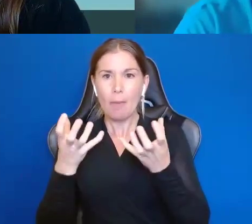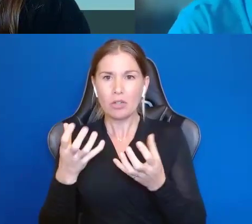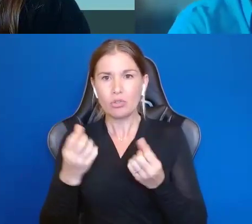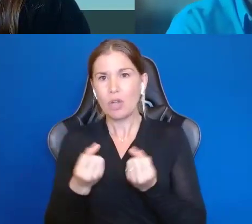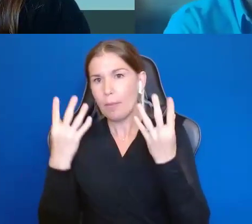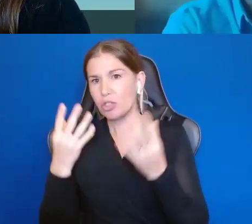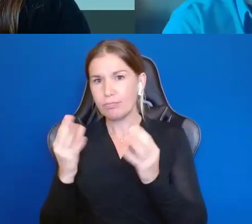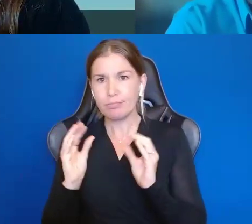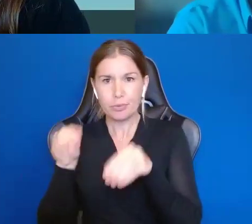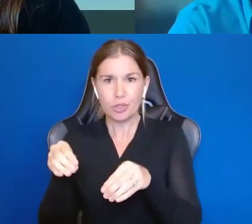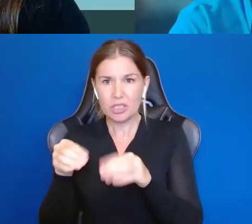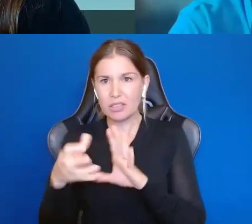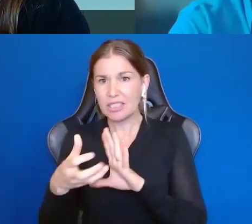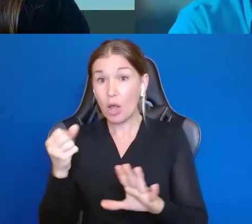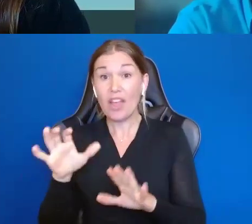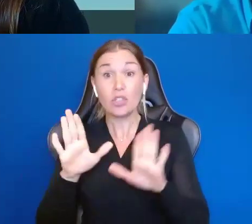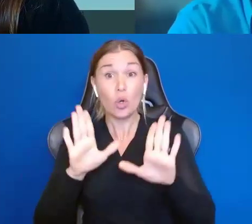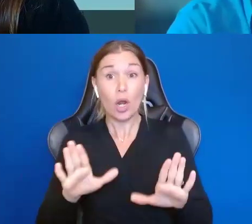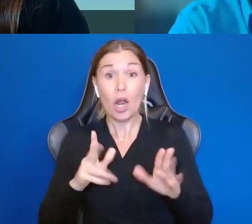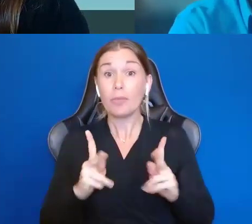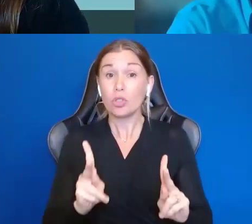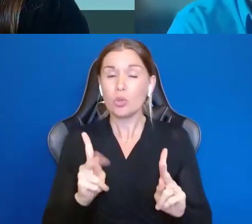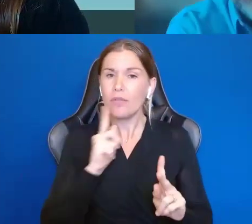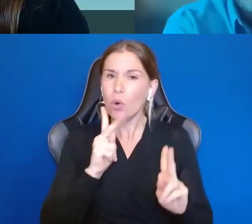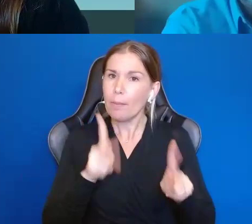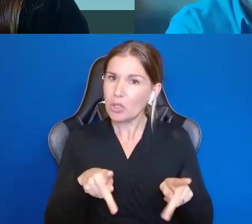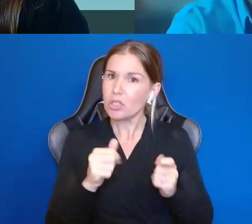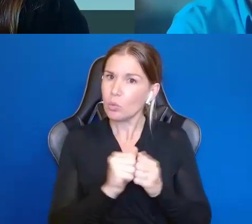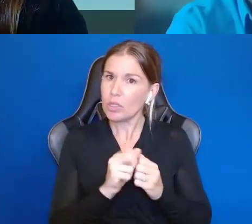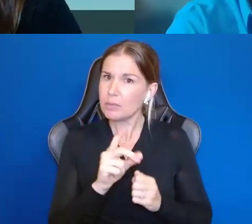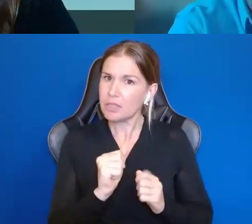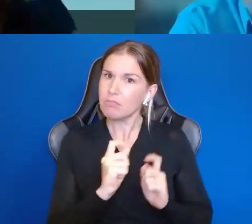that is a great opportunity for Supported Decision Making, to give a person access to